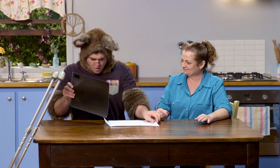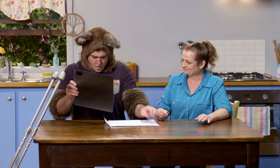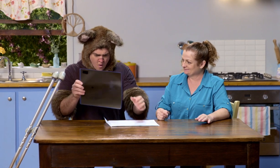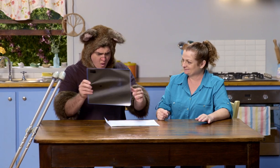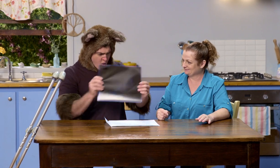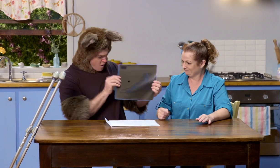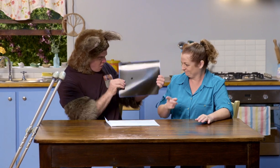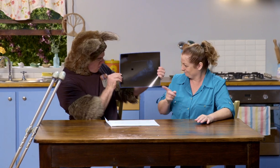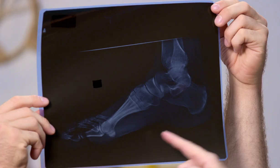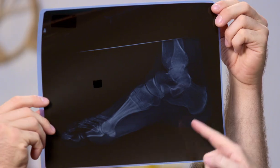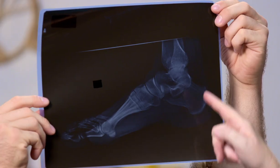Wow.